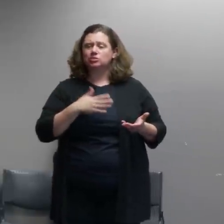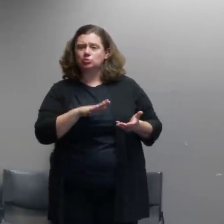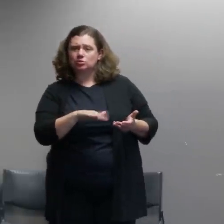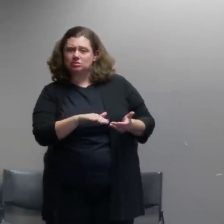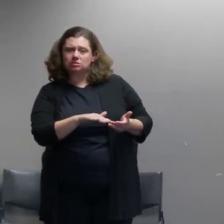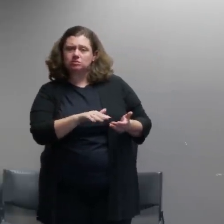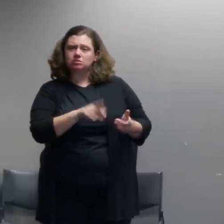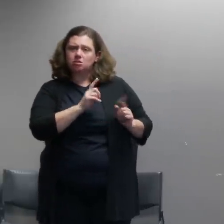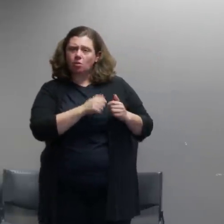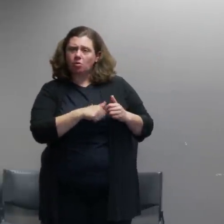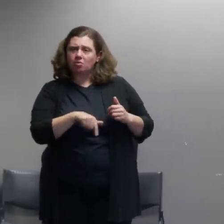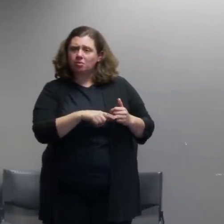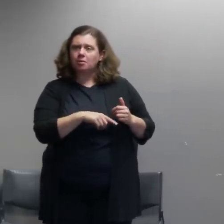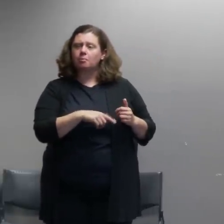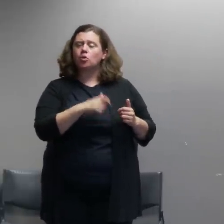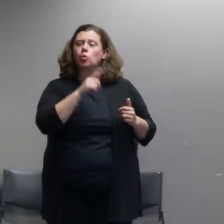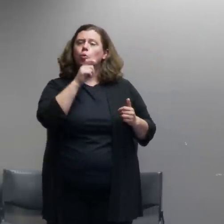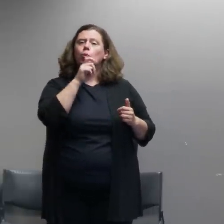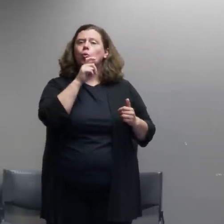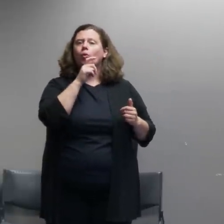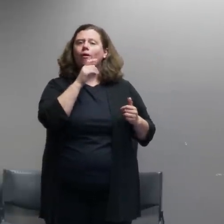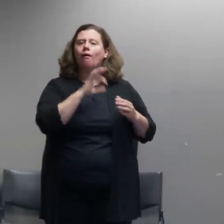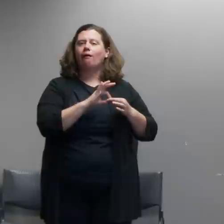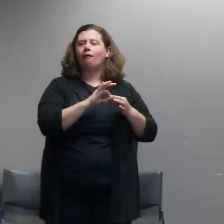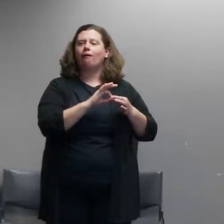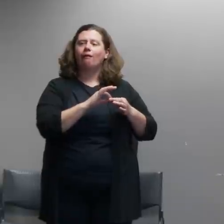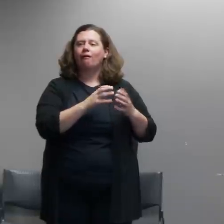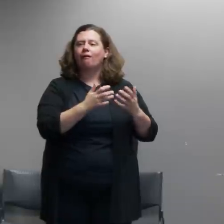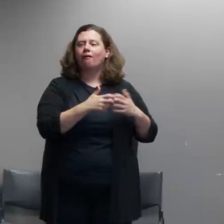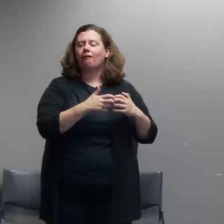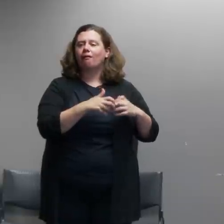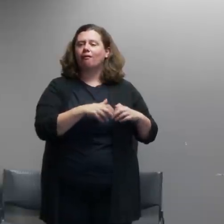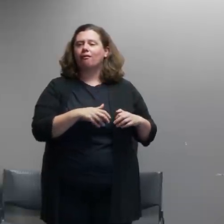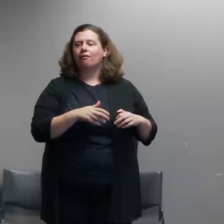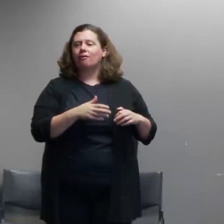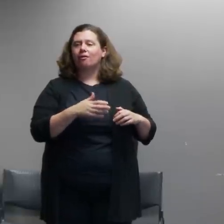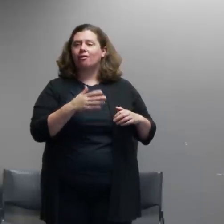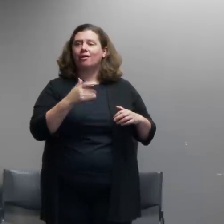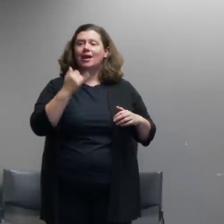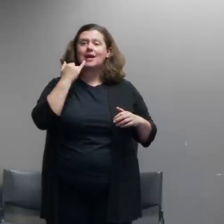that can help us facilitate whatever event that they want to have